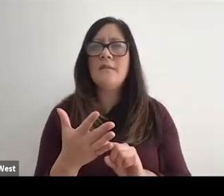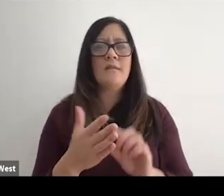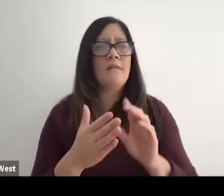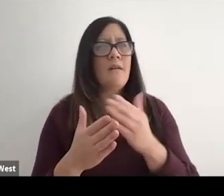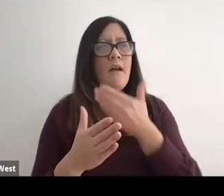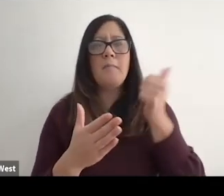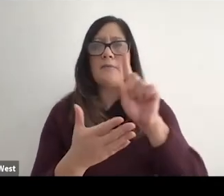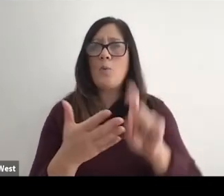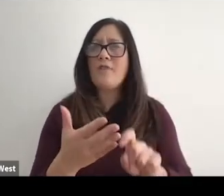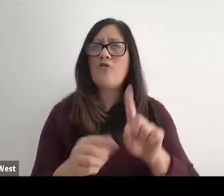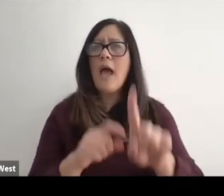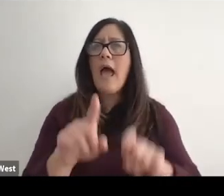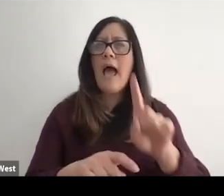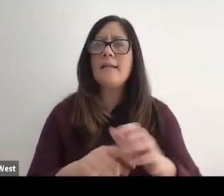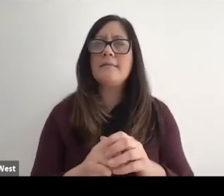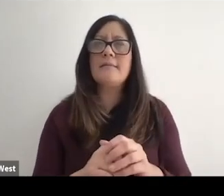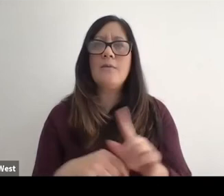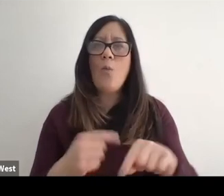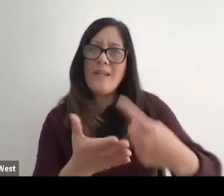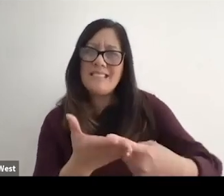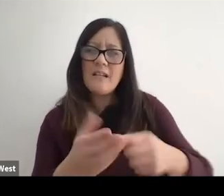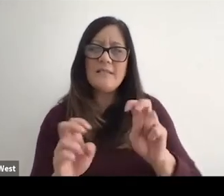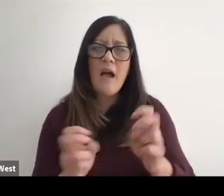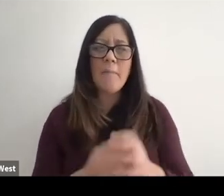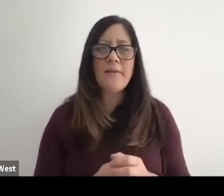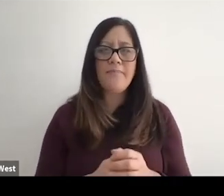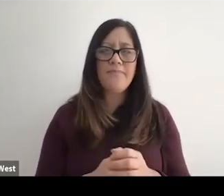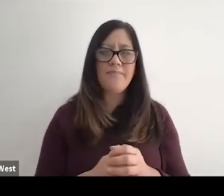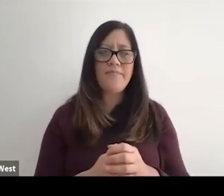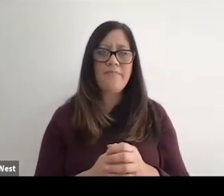that I ask individuals when we're talking about this type of topic. So there's a second bucket,